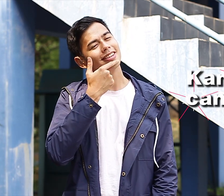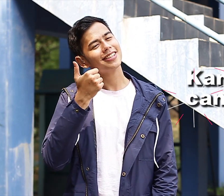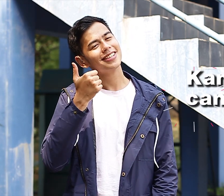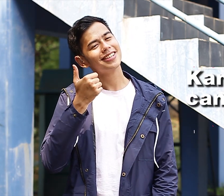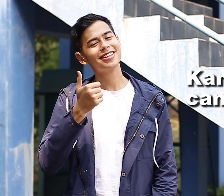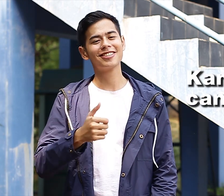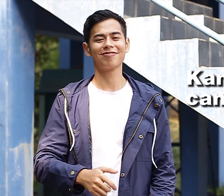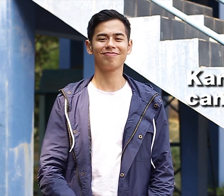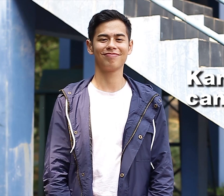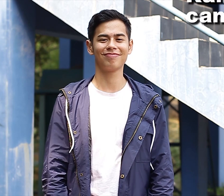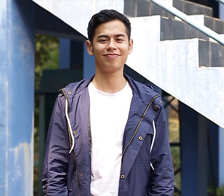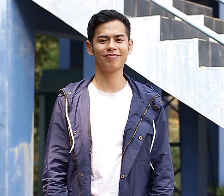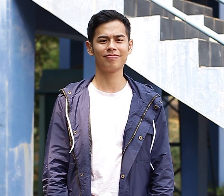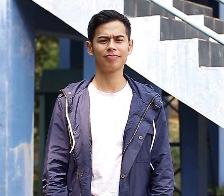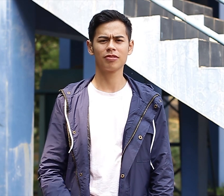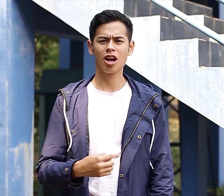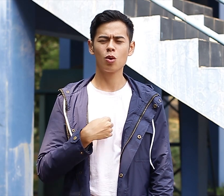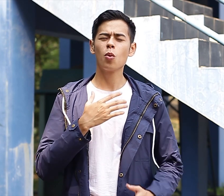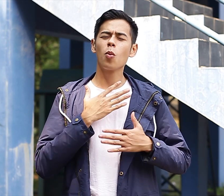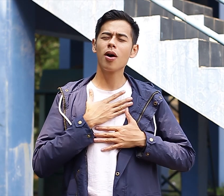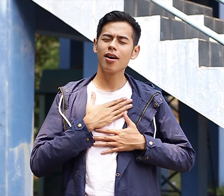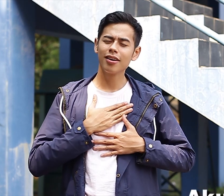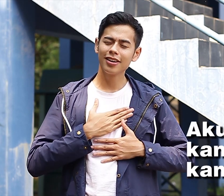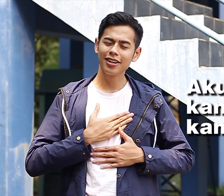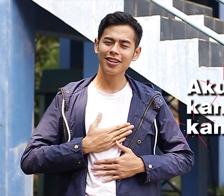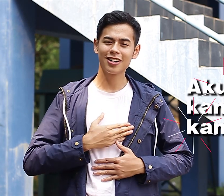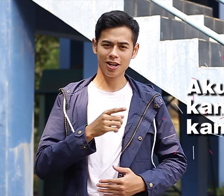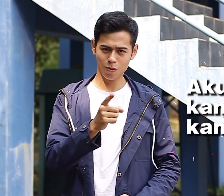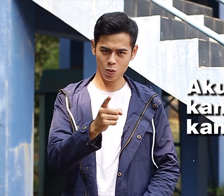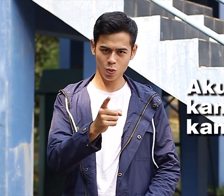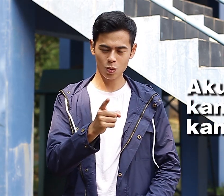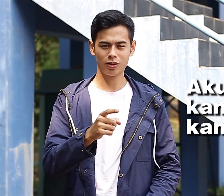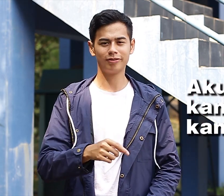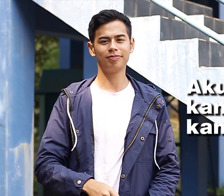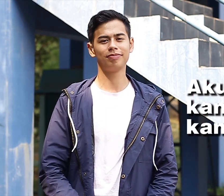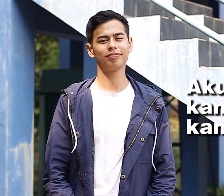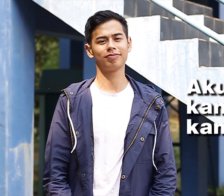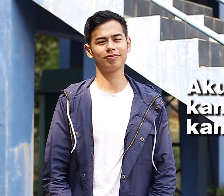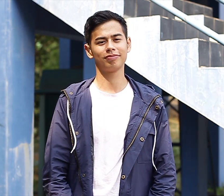You're beautiful I miss you